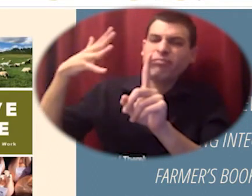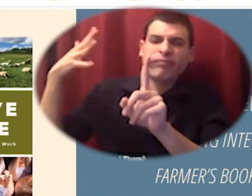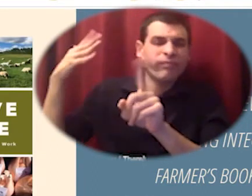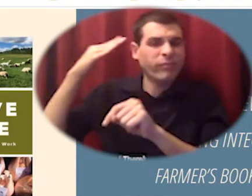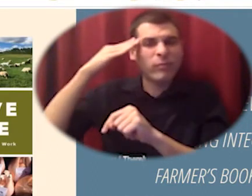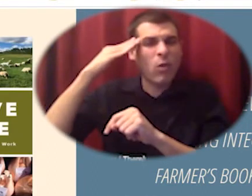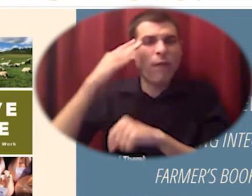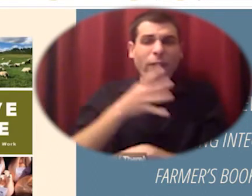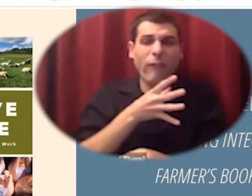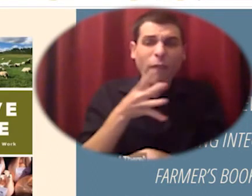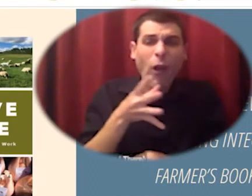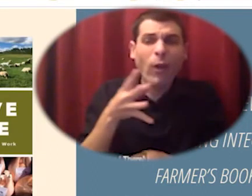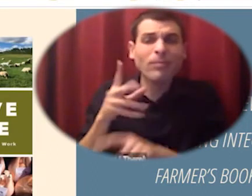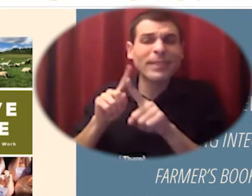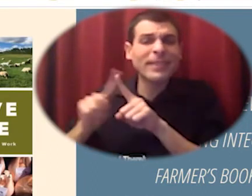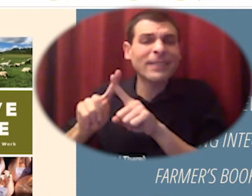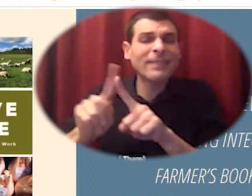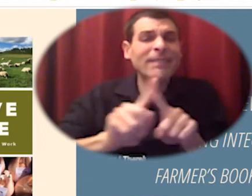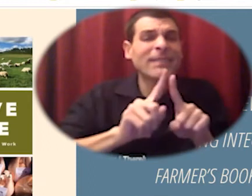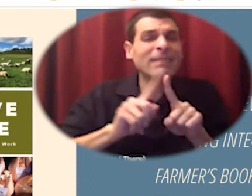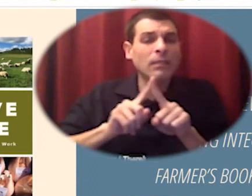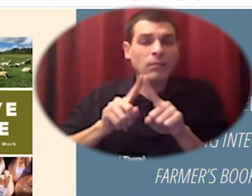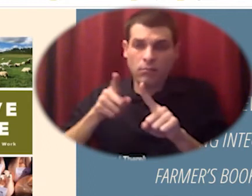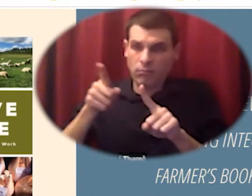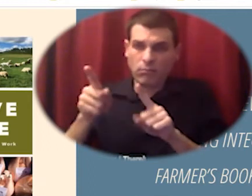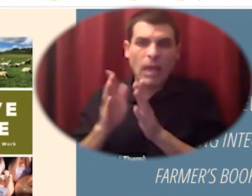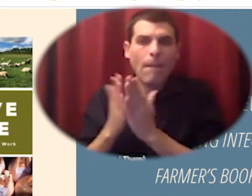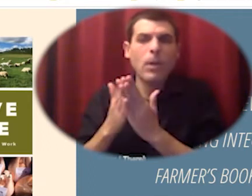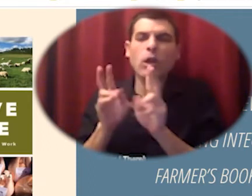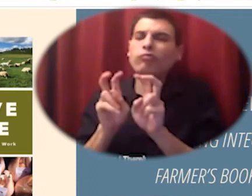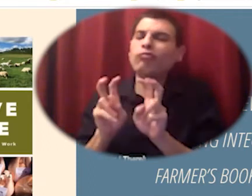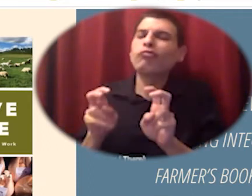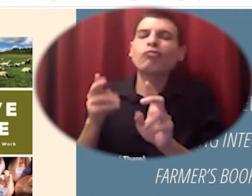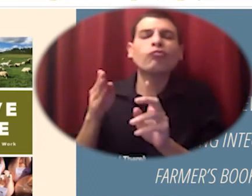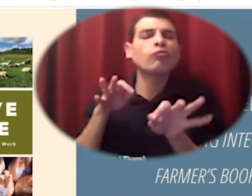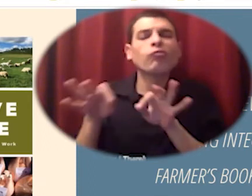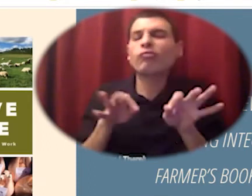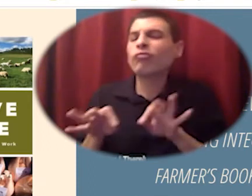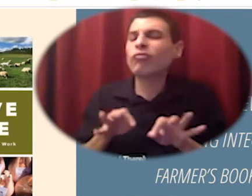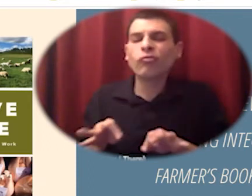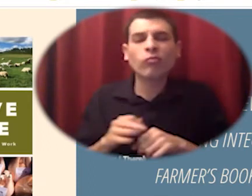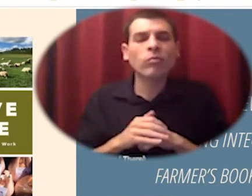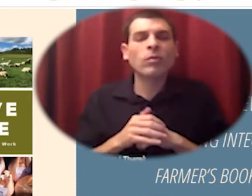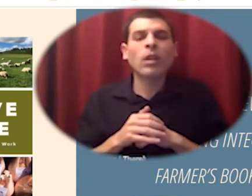are producing a variety of goods and food you know meats and vegetables and eggs and mushrooms and